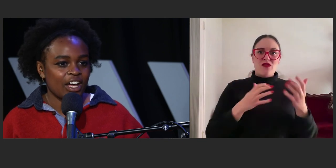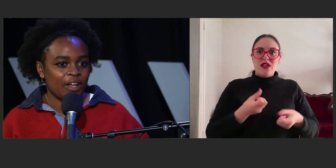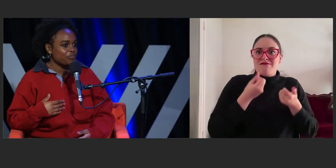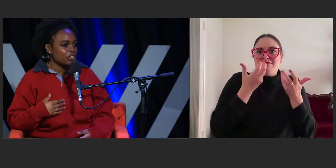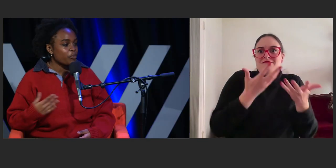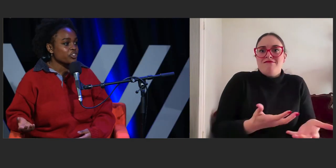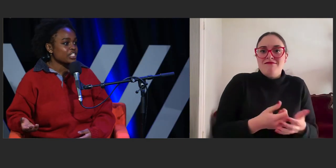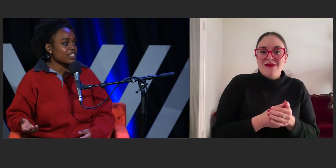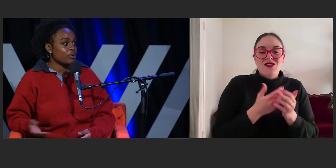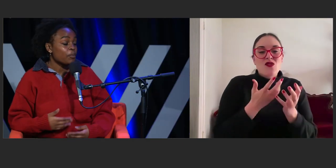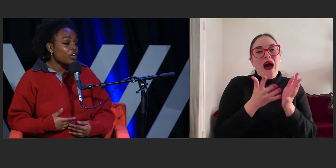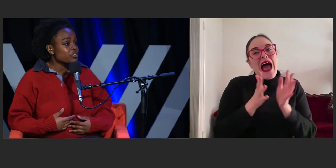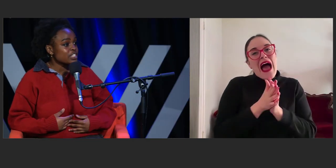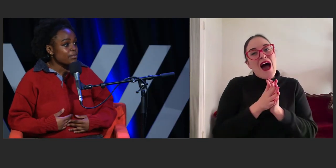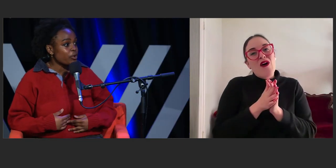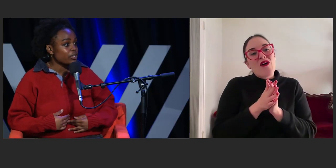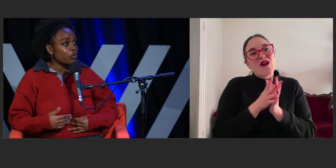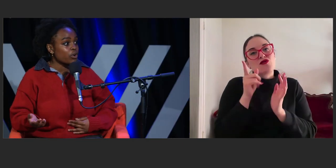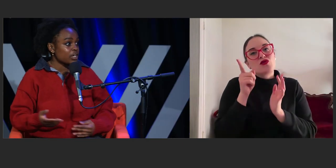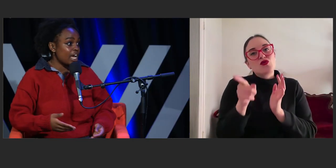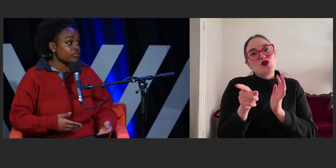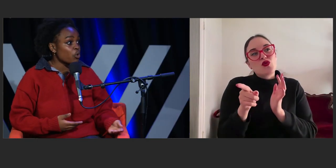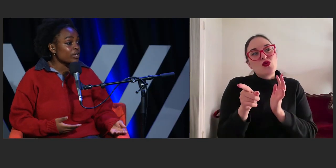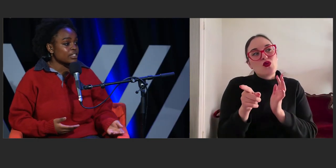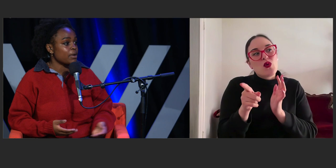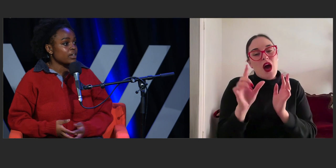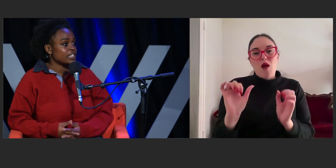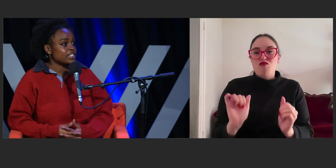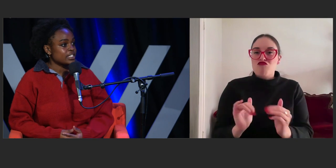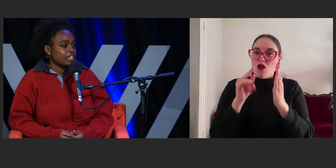approaching it from a personal standpoint or kind of talking to marketers?